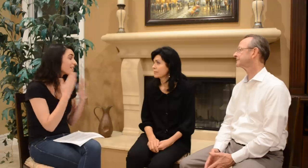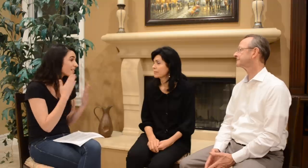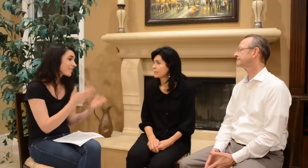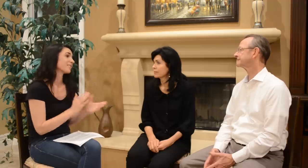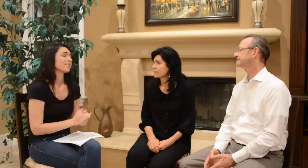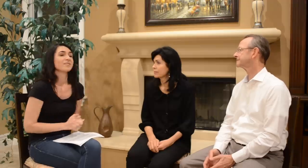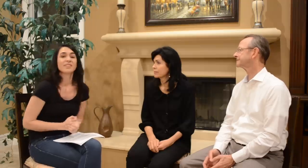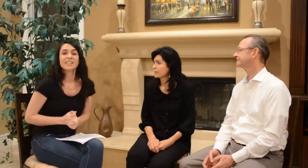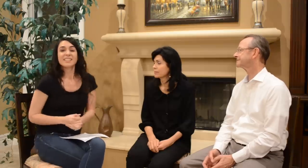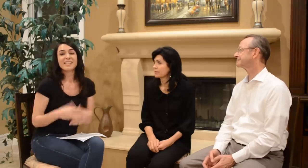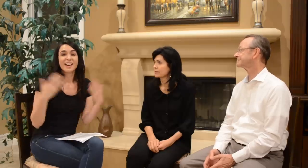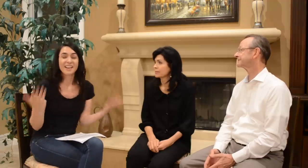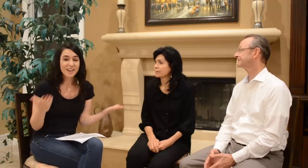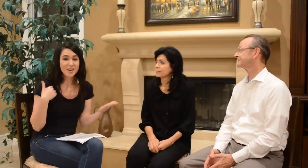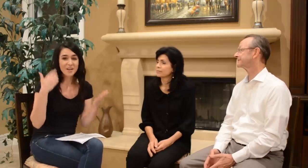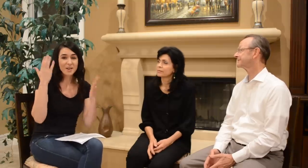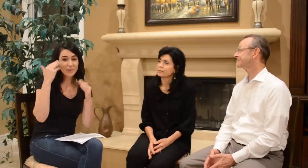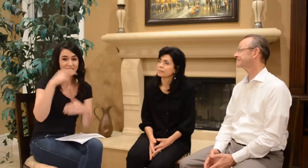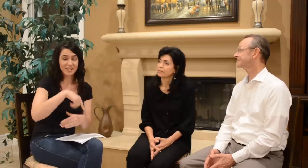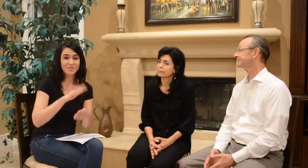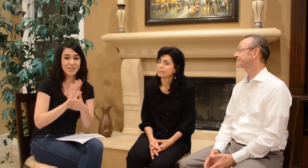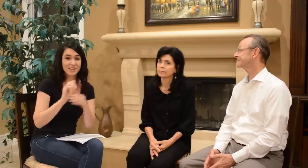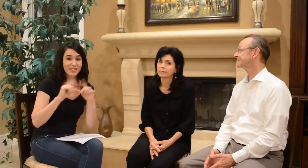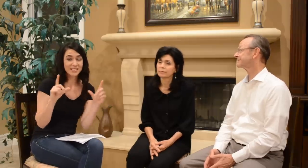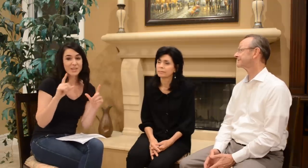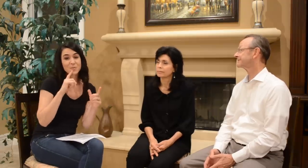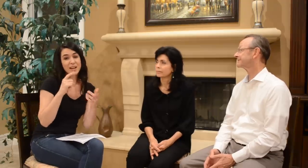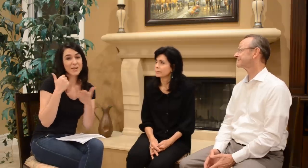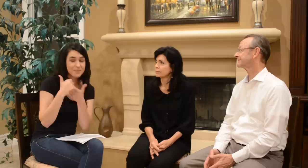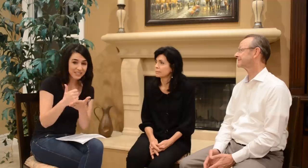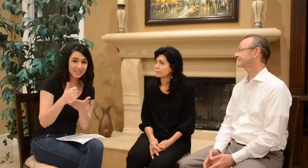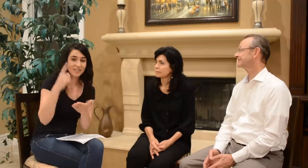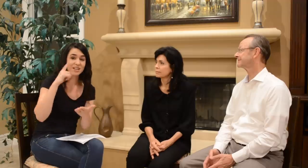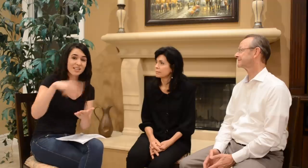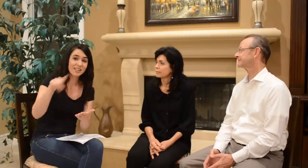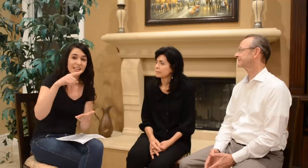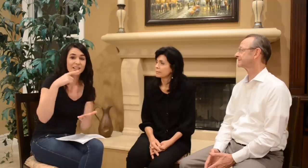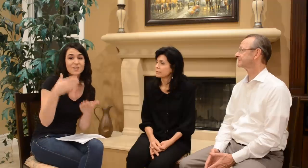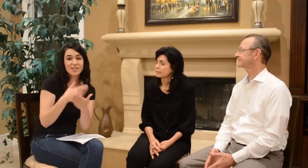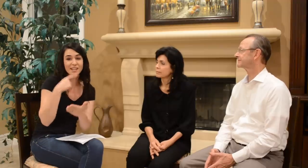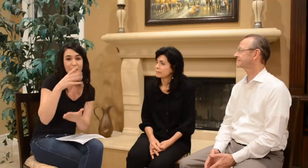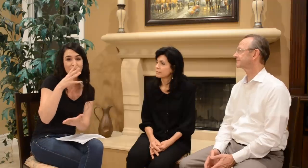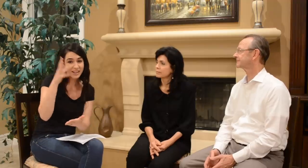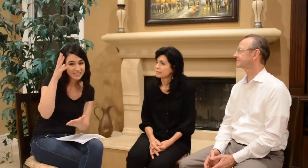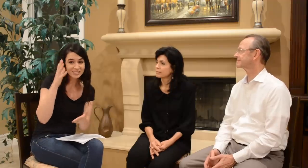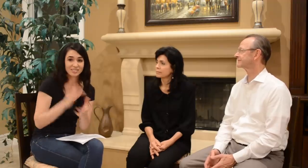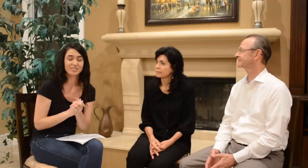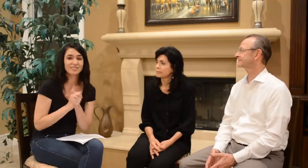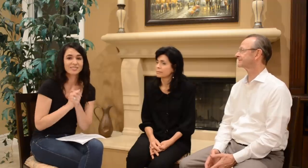Thanks so much!! I hope this video is really helpful for you new hearing parents.